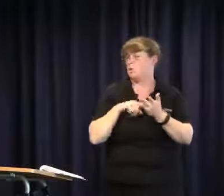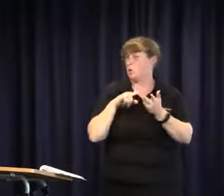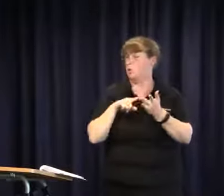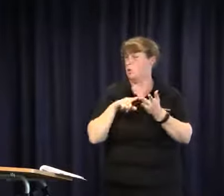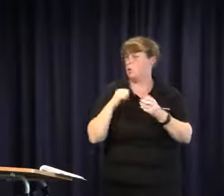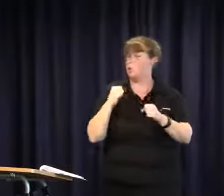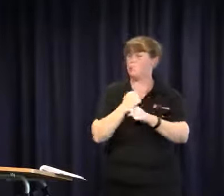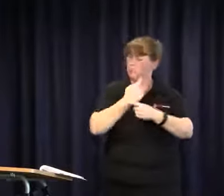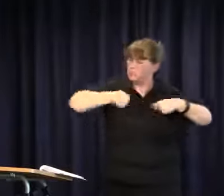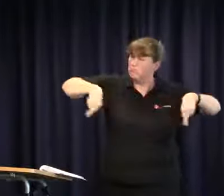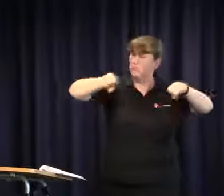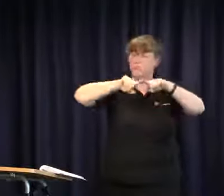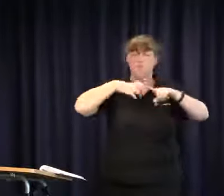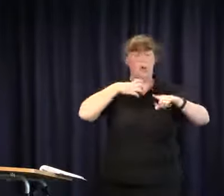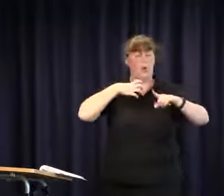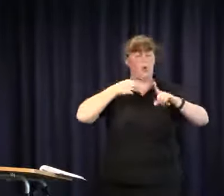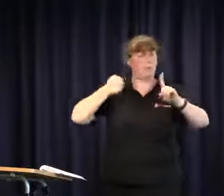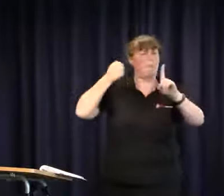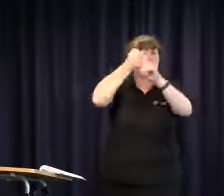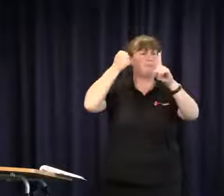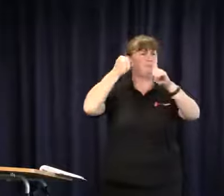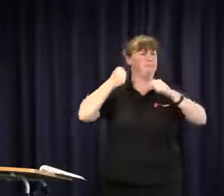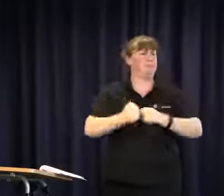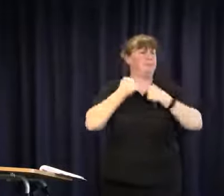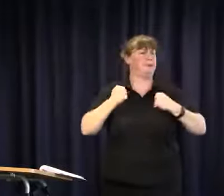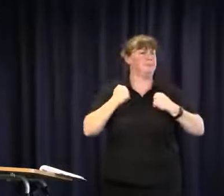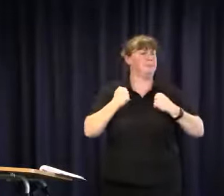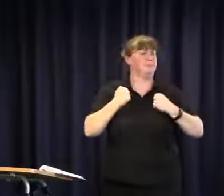we're much weaker. So it is an opportunity really for us to take a stand and have much